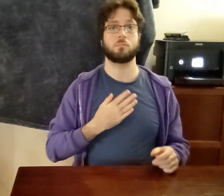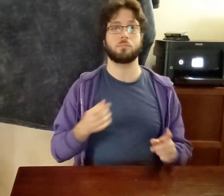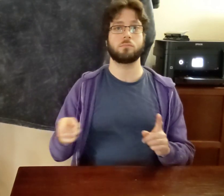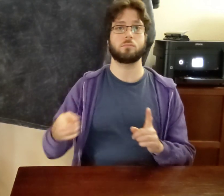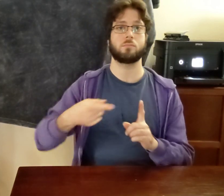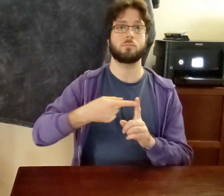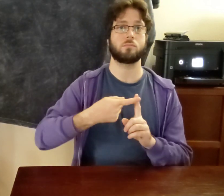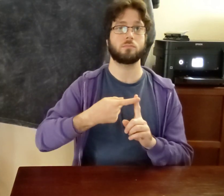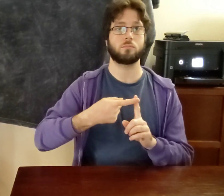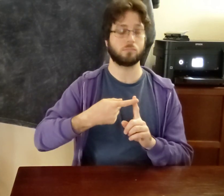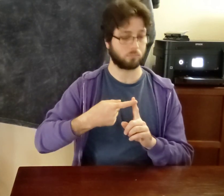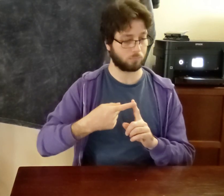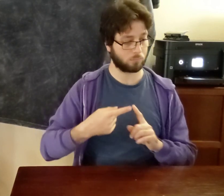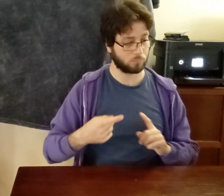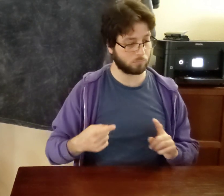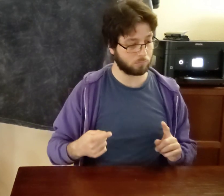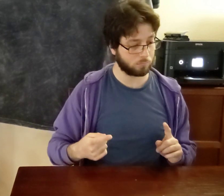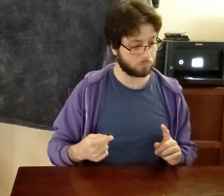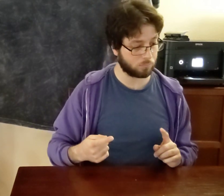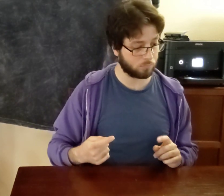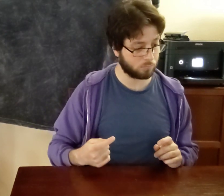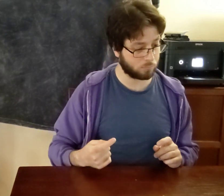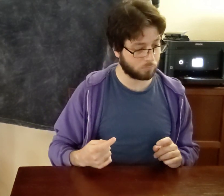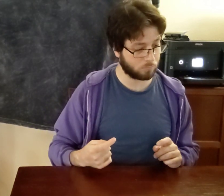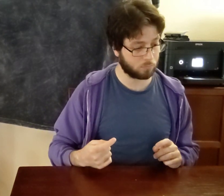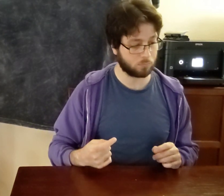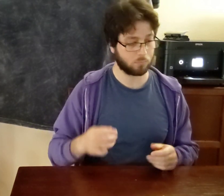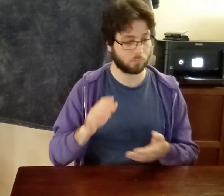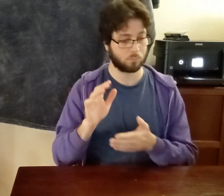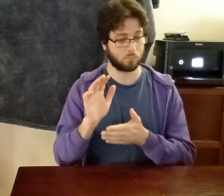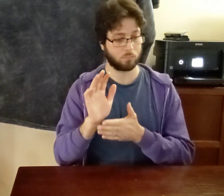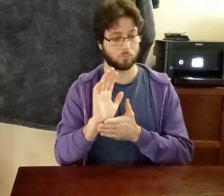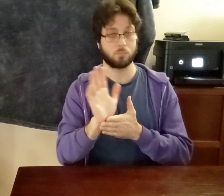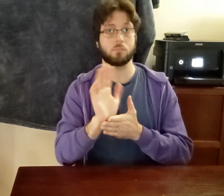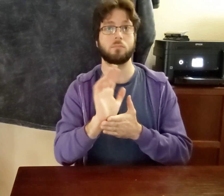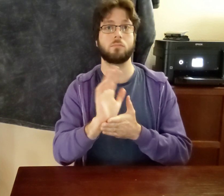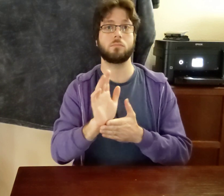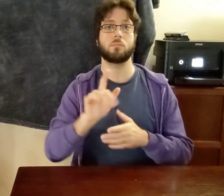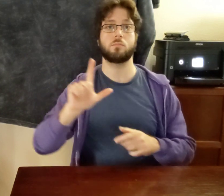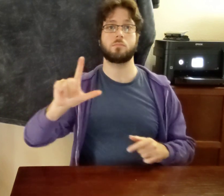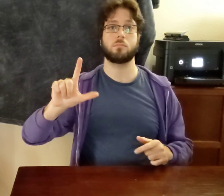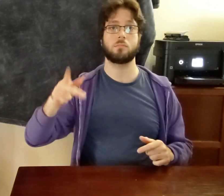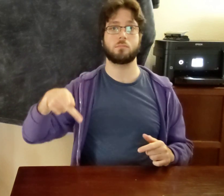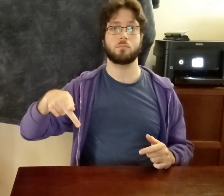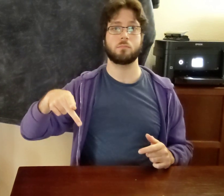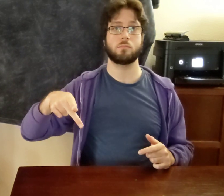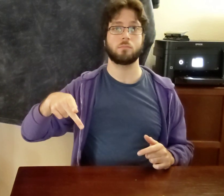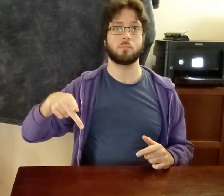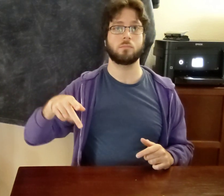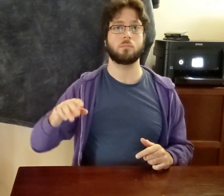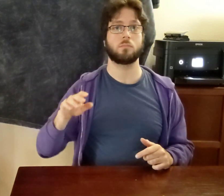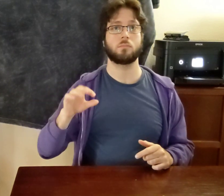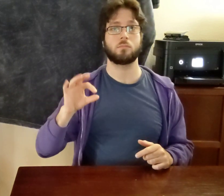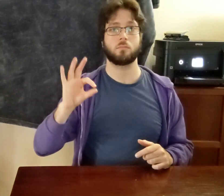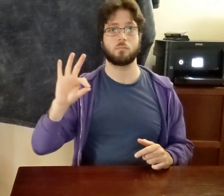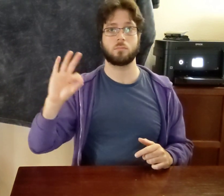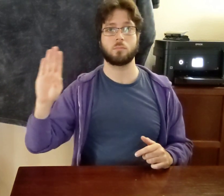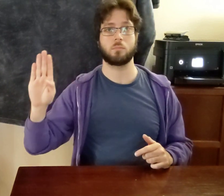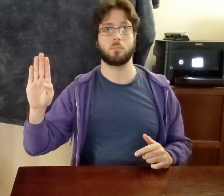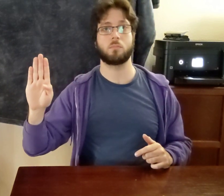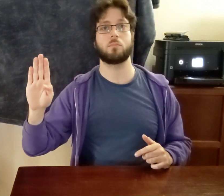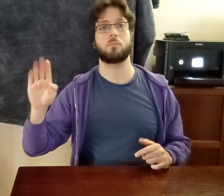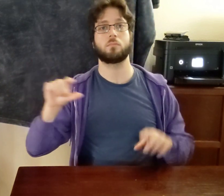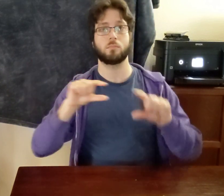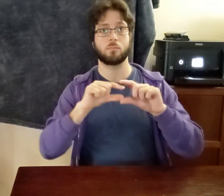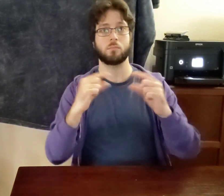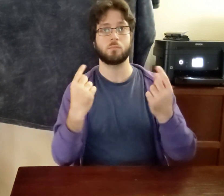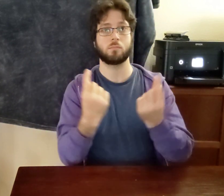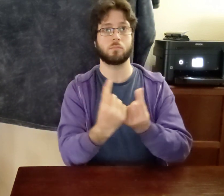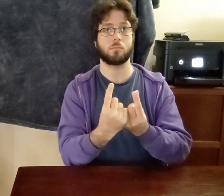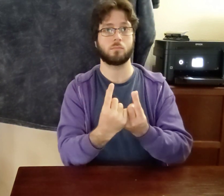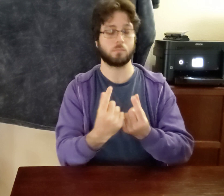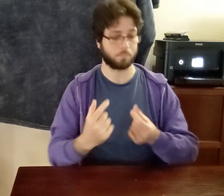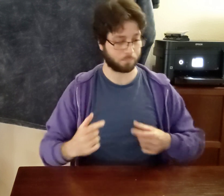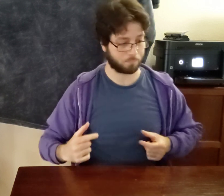MY FIRST VIDEO LIFEPRINT #FB GROUP